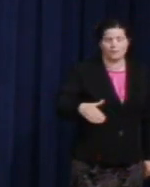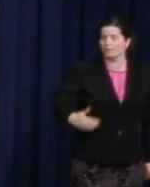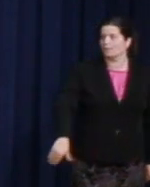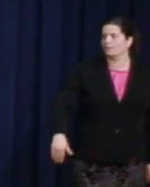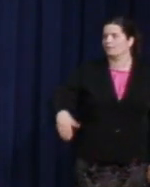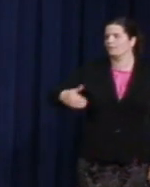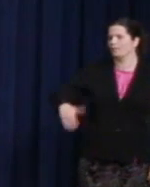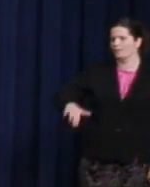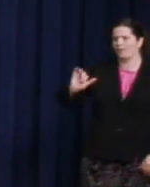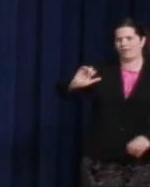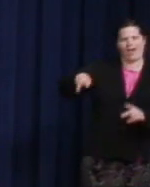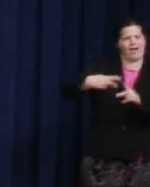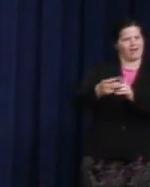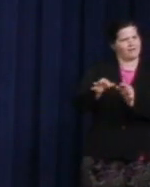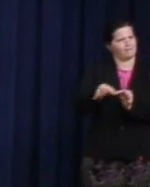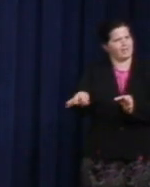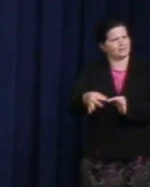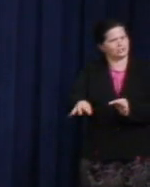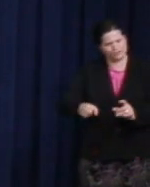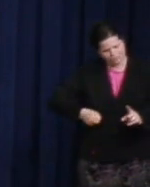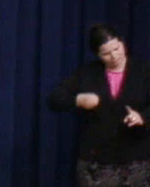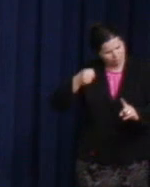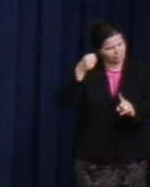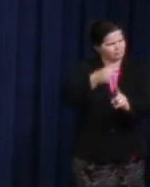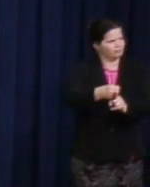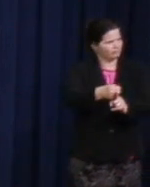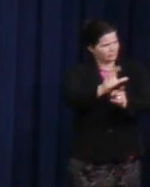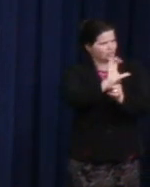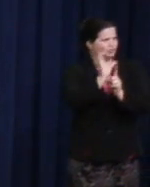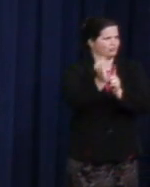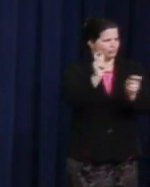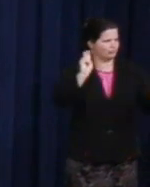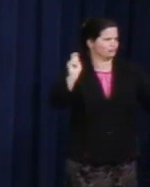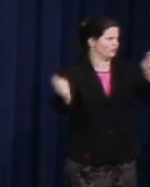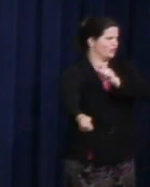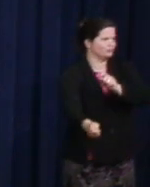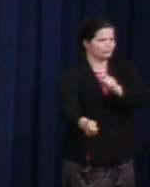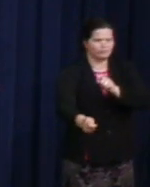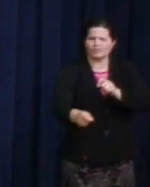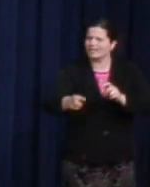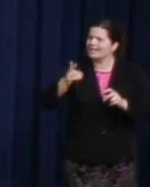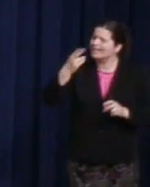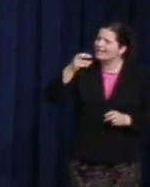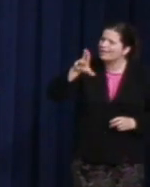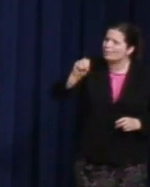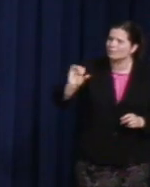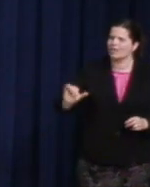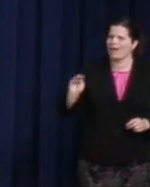Heroes like Michael Sam, who are unafraid to be a first and follow that up with a same-sex kiss